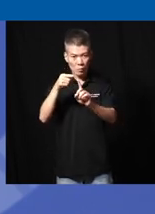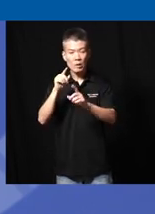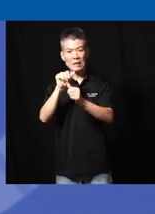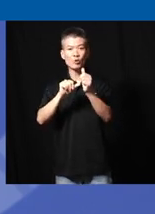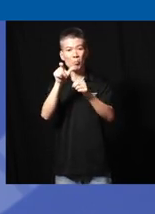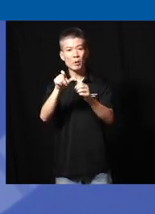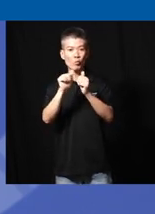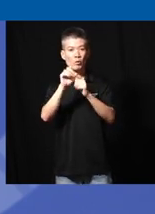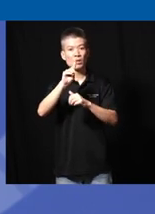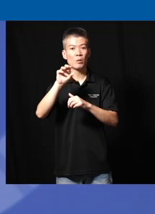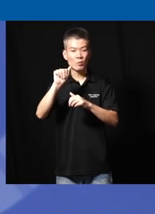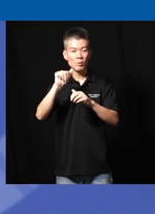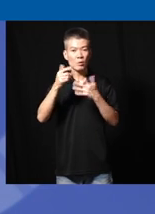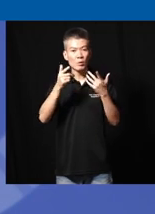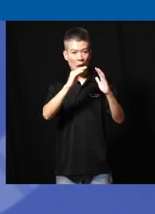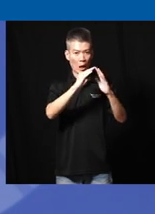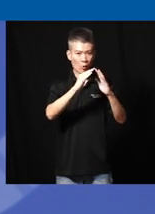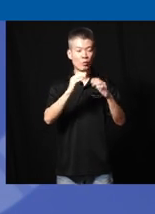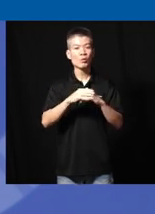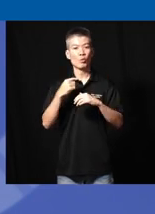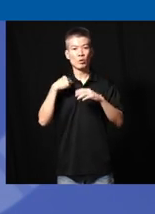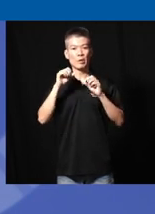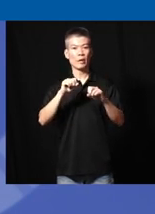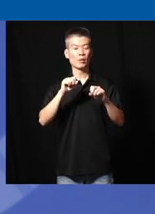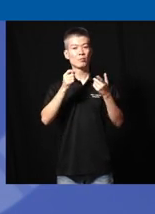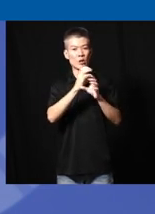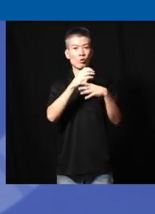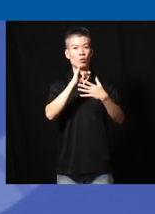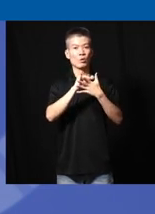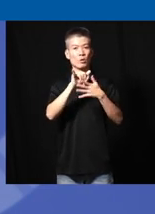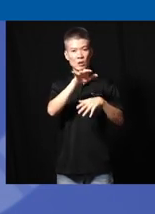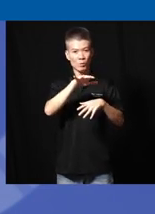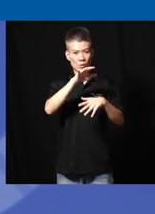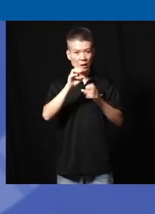person with disability houses so that we were able to create the special distribution and